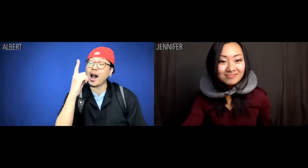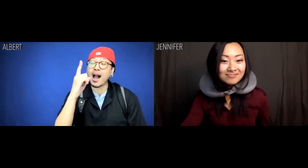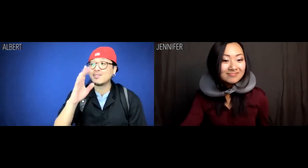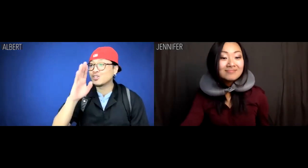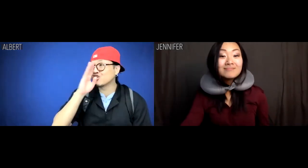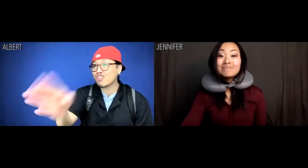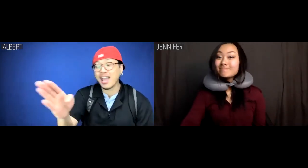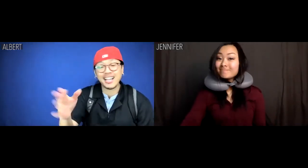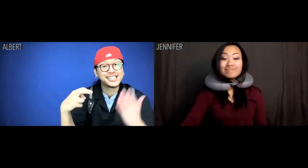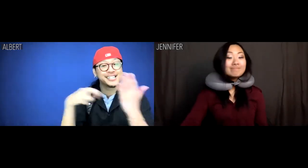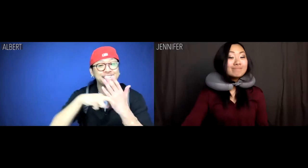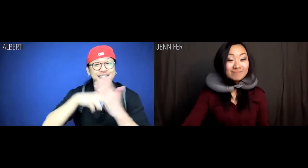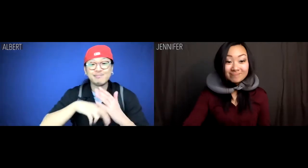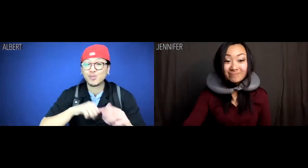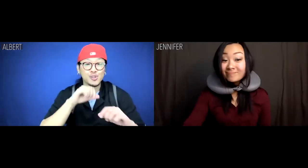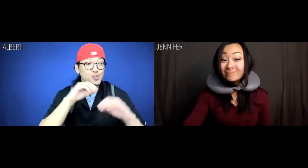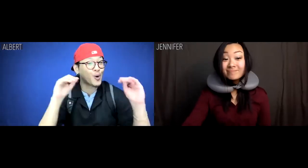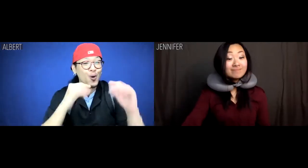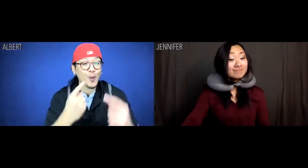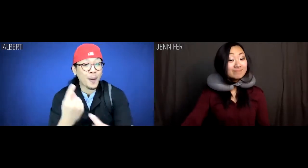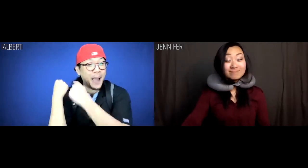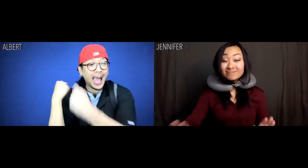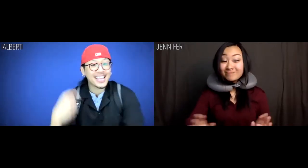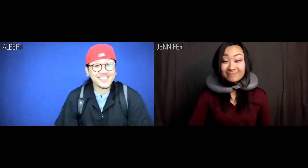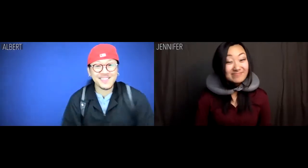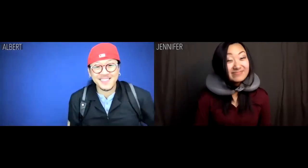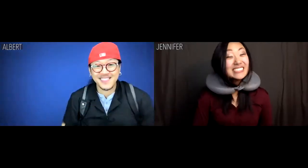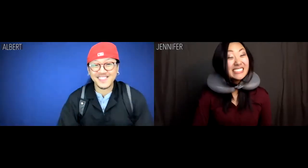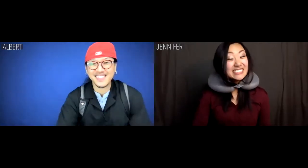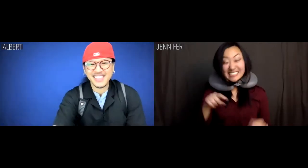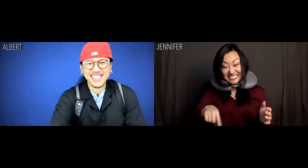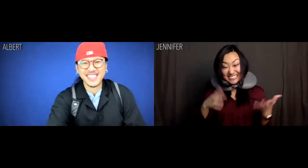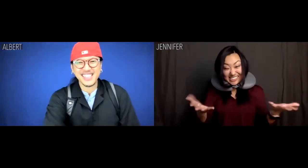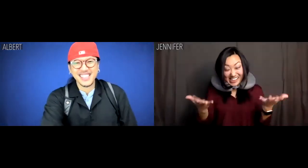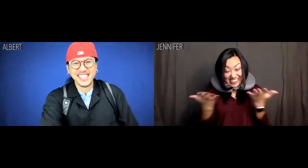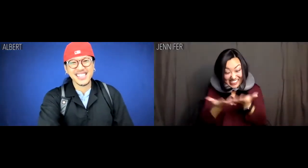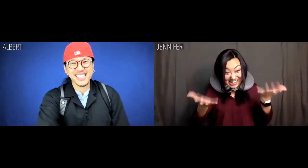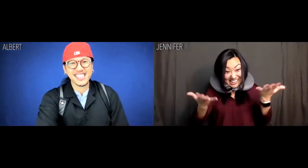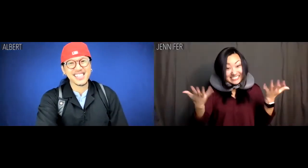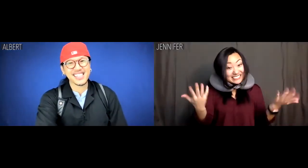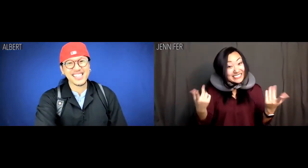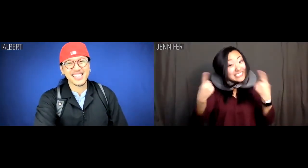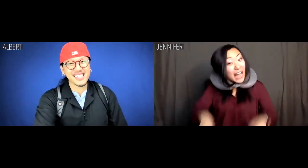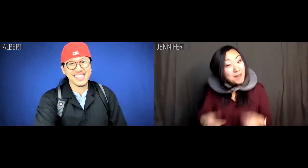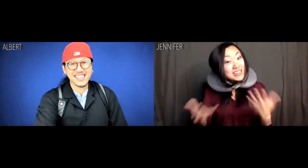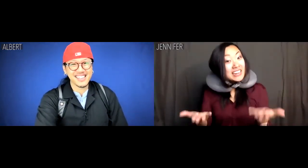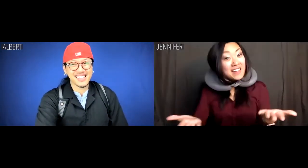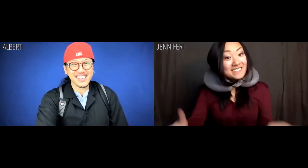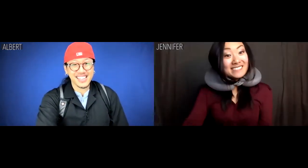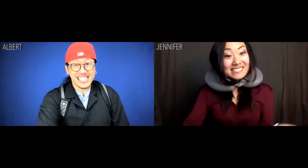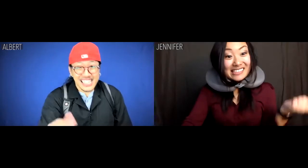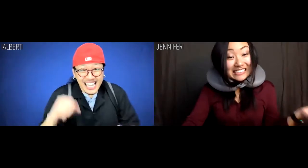Albert: One way ticket, no backsies. Jennifer: That is... that is a thing that is happening.